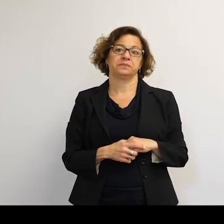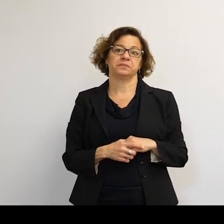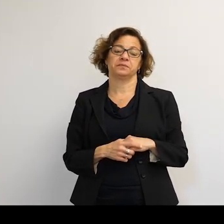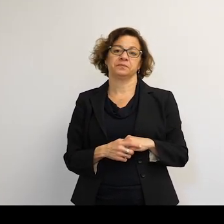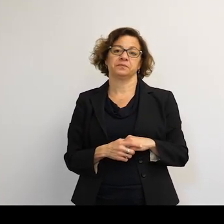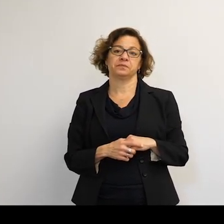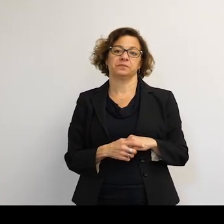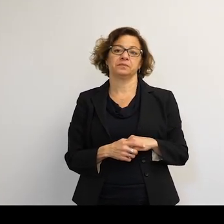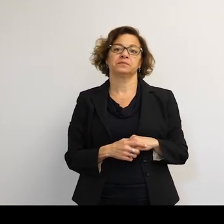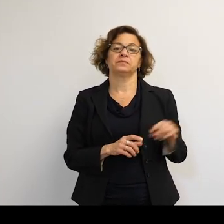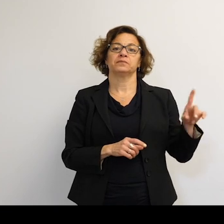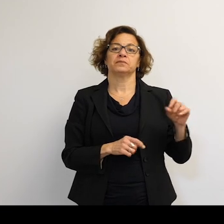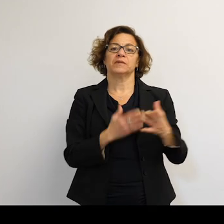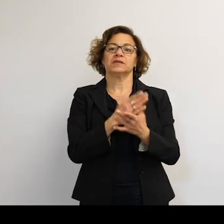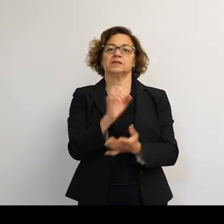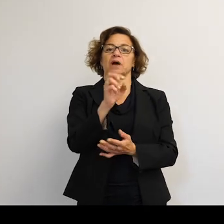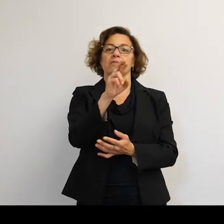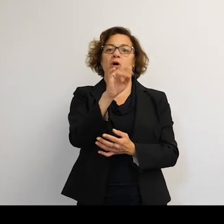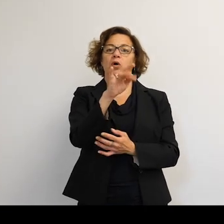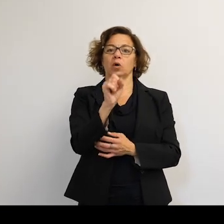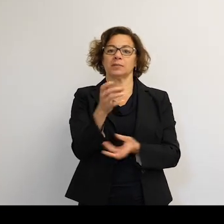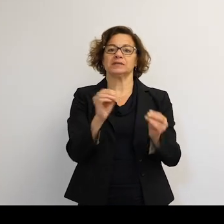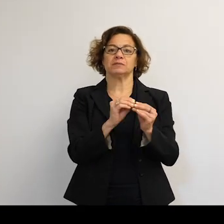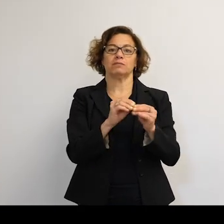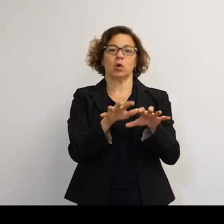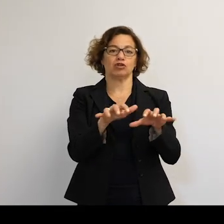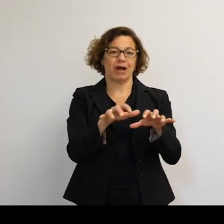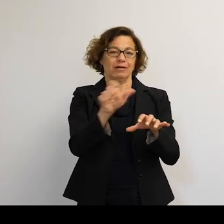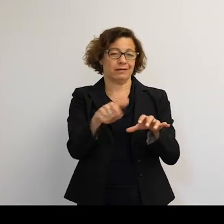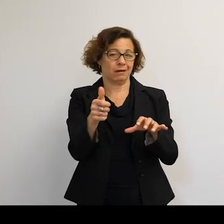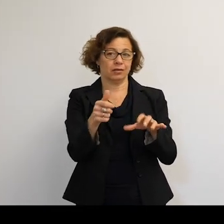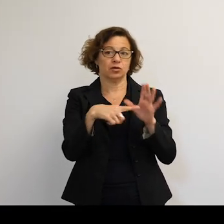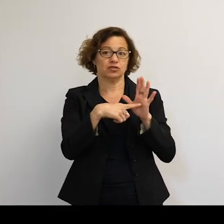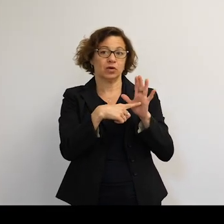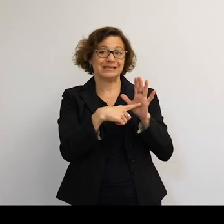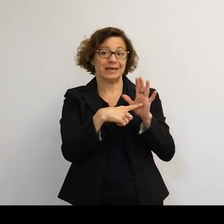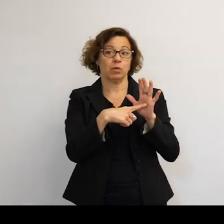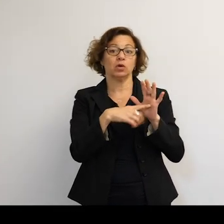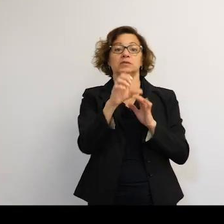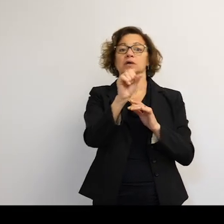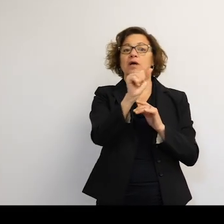Are there some orbits which are more crowded than others? For example, the ones where they put the satellites where